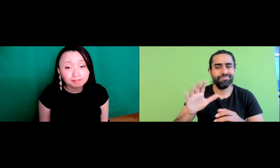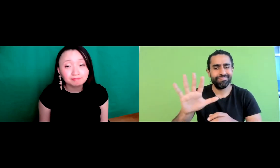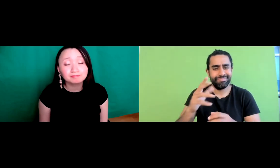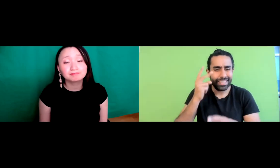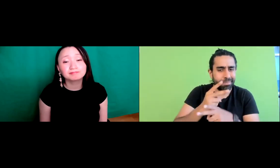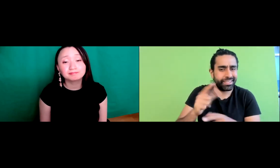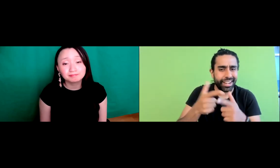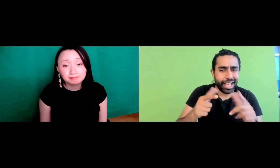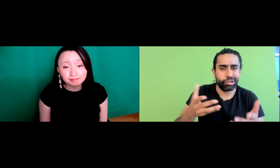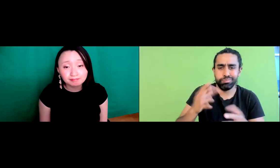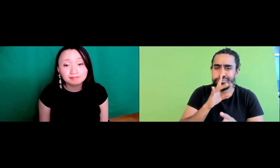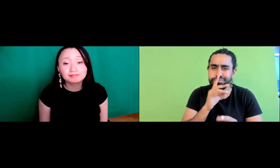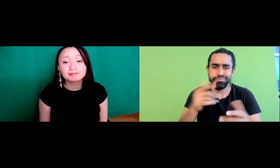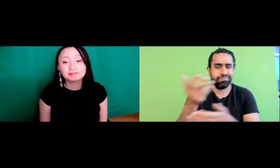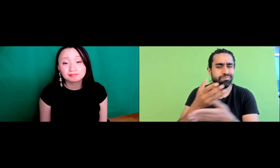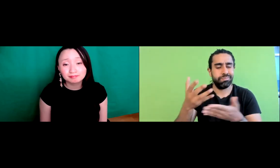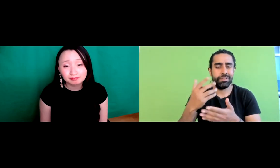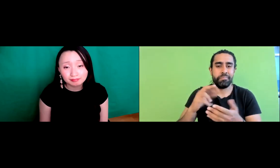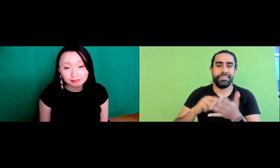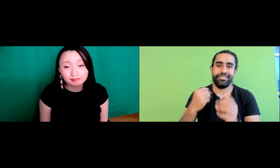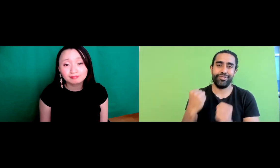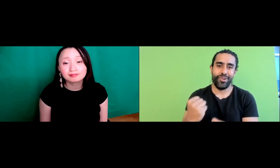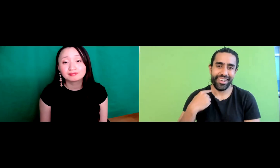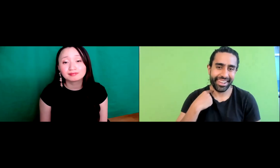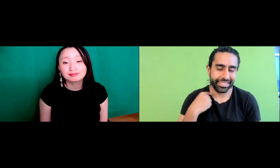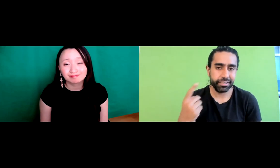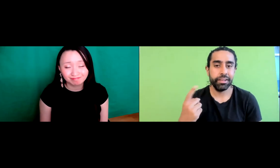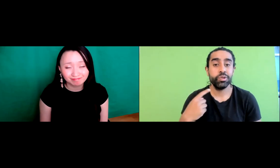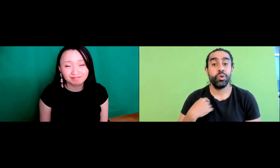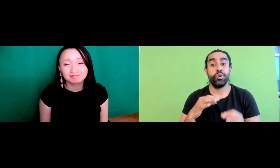Right. They speak, you know, with their really great